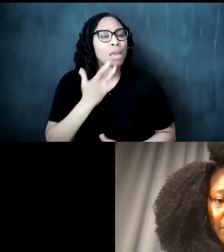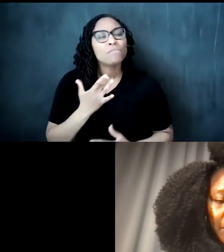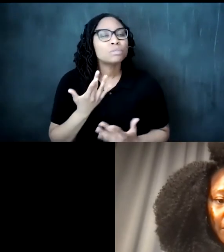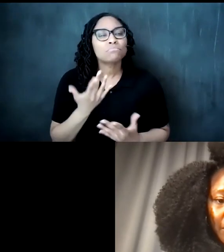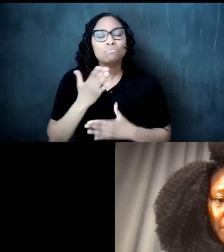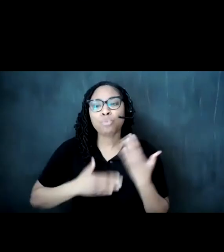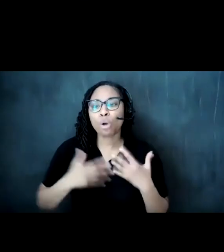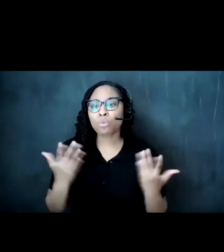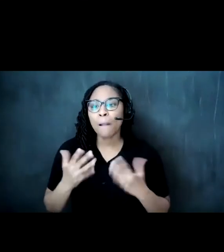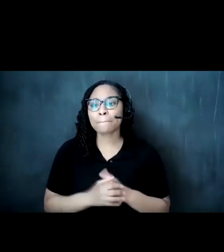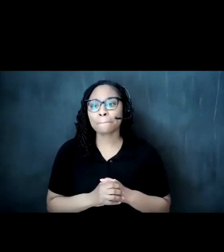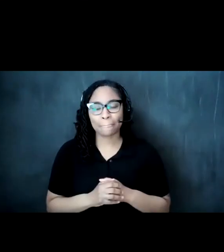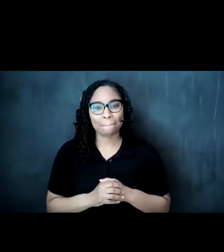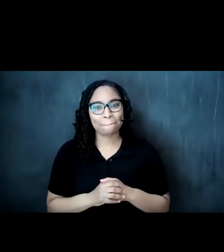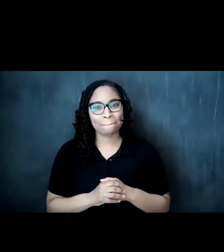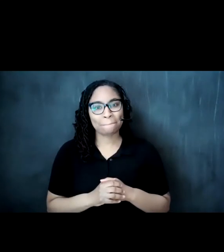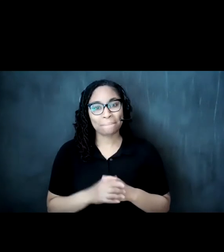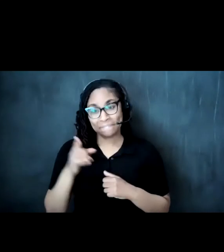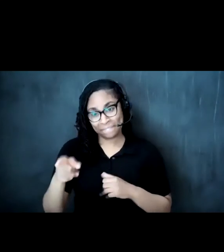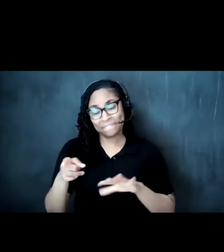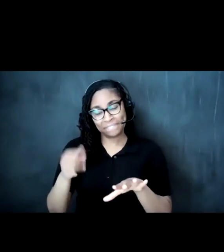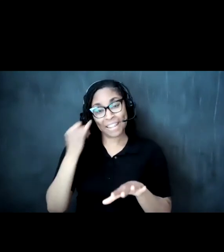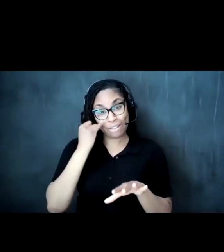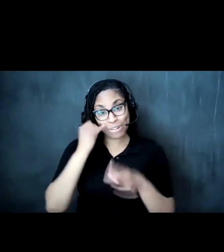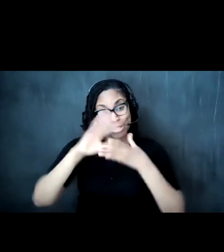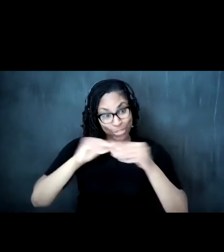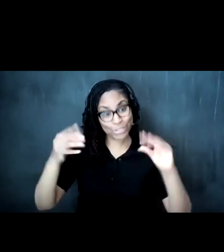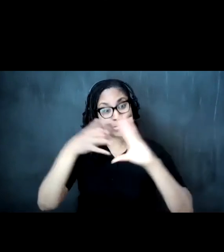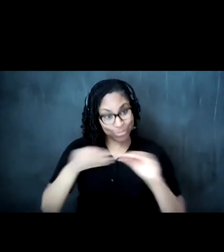what was your your line there larissa if you're gonna tell the story um if you're gonna practice